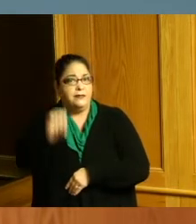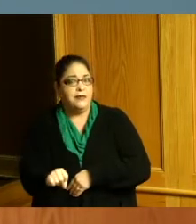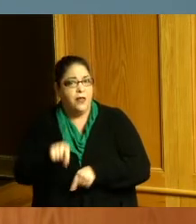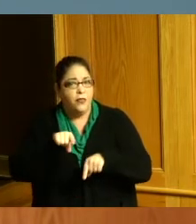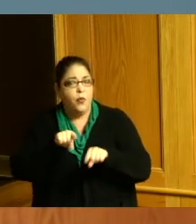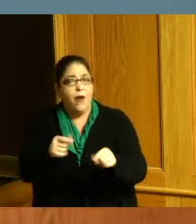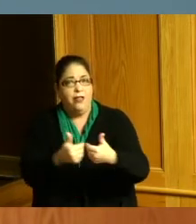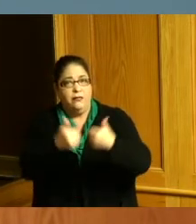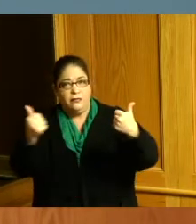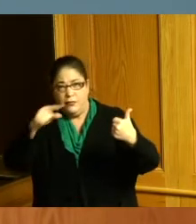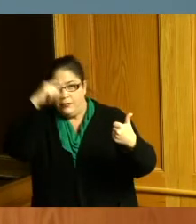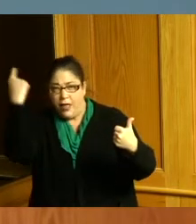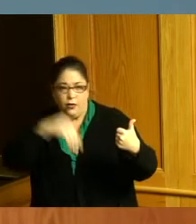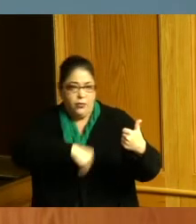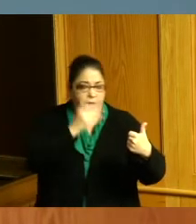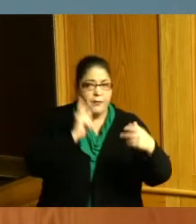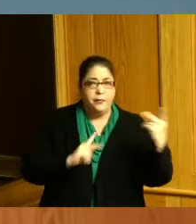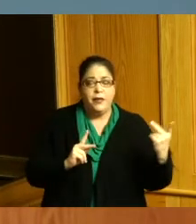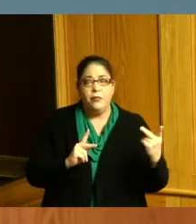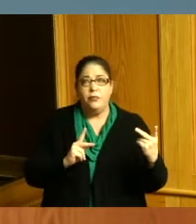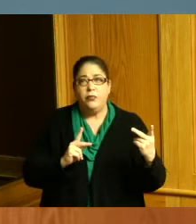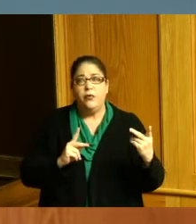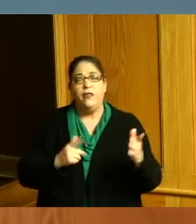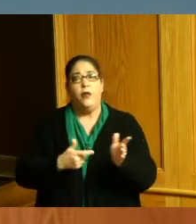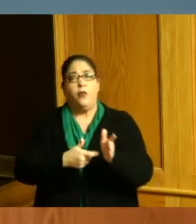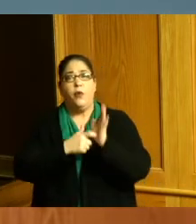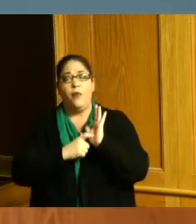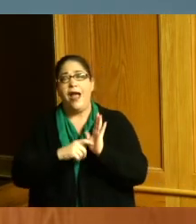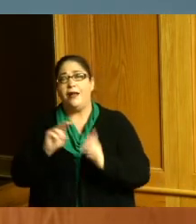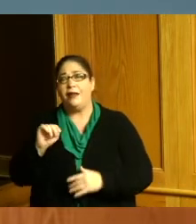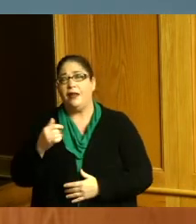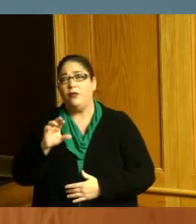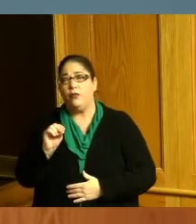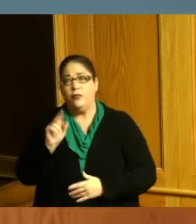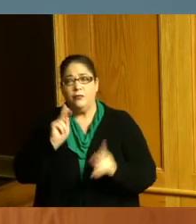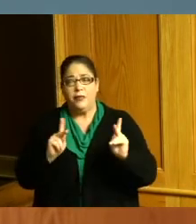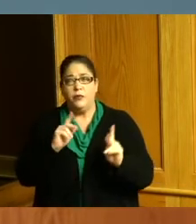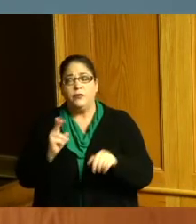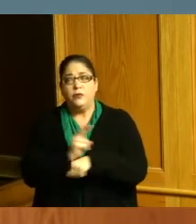a policy that required negroes to use separate facilities in white and to attend different